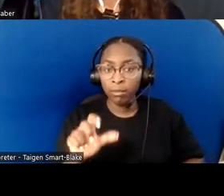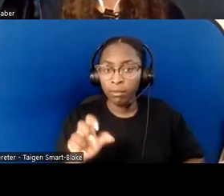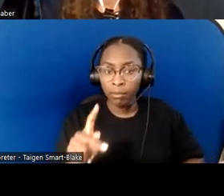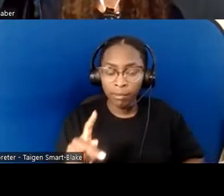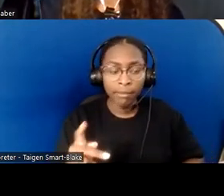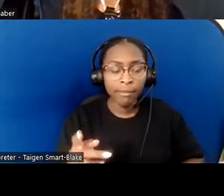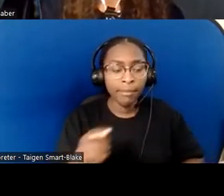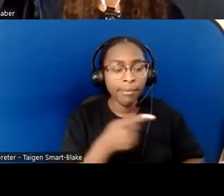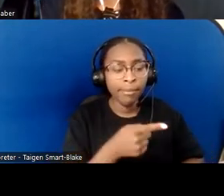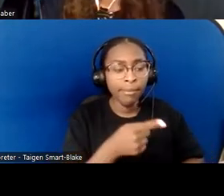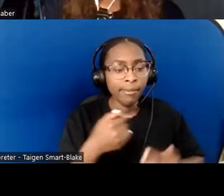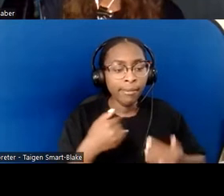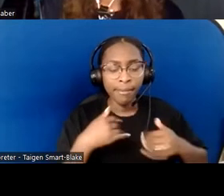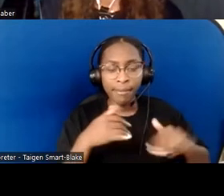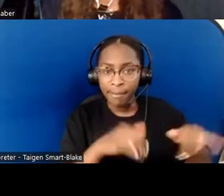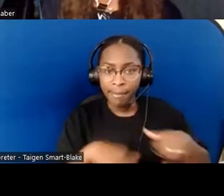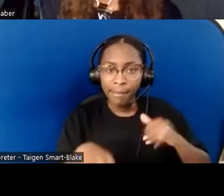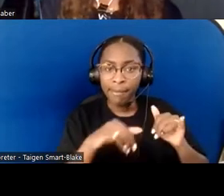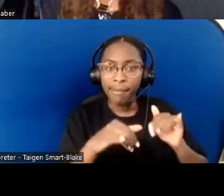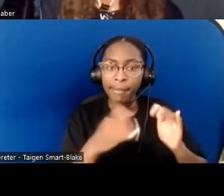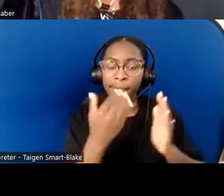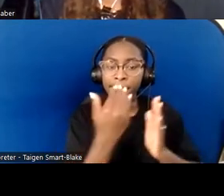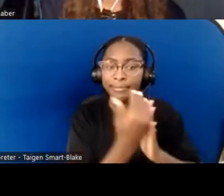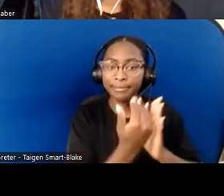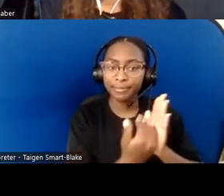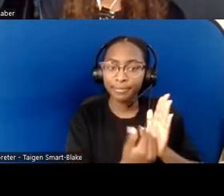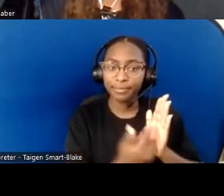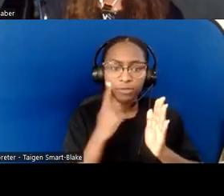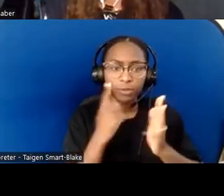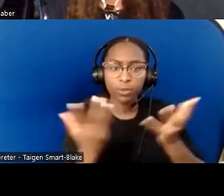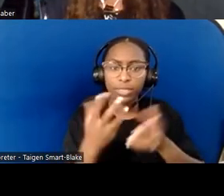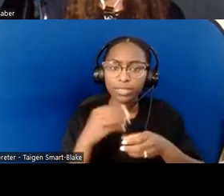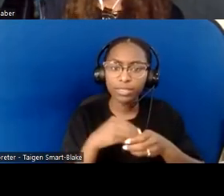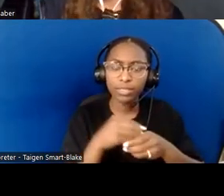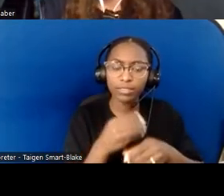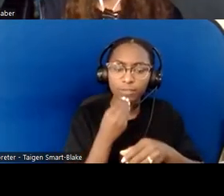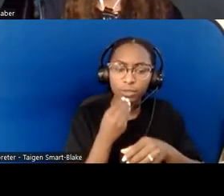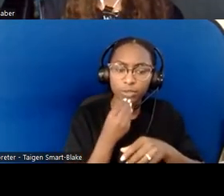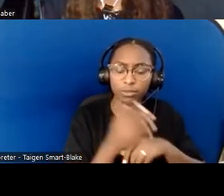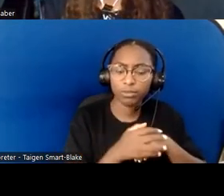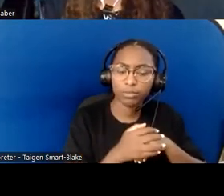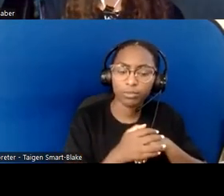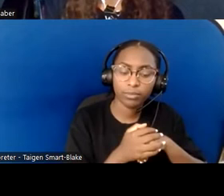and folks are ready to serve everyone, not just people who...